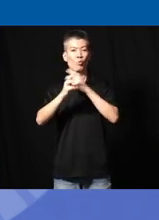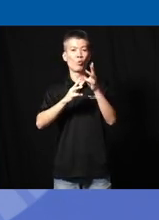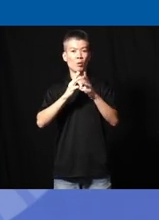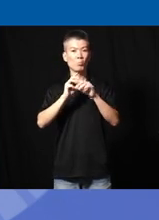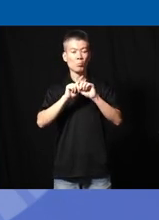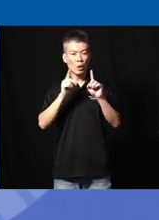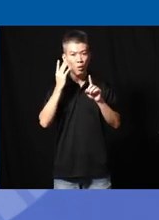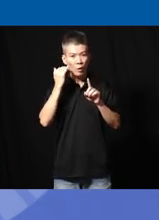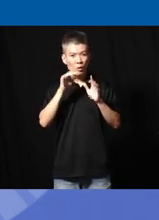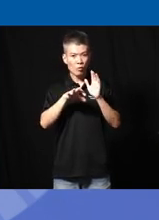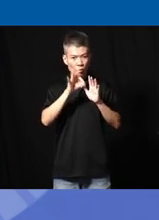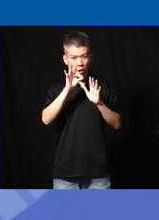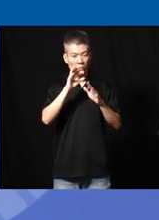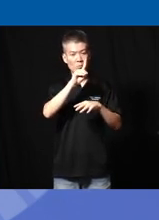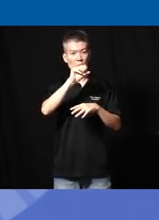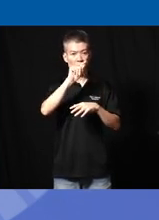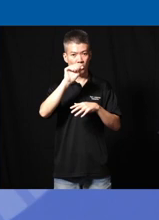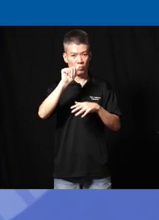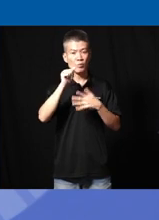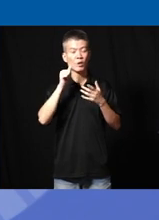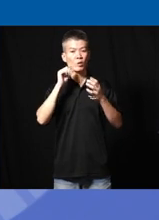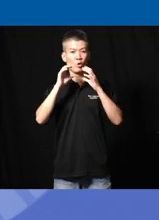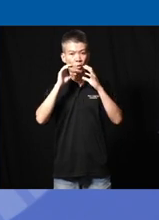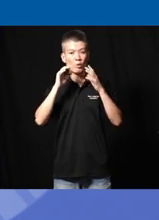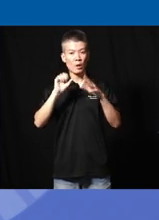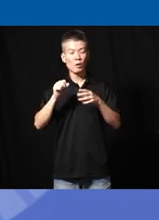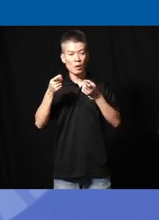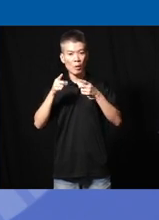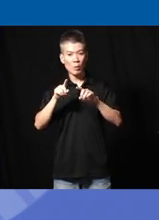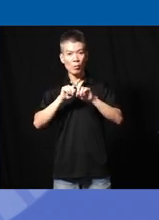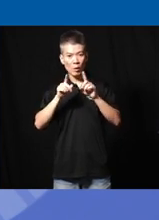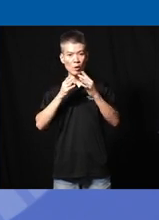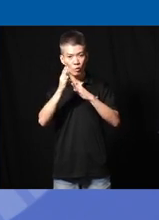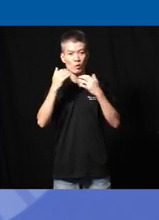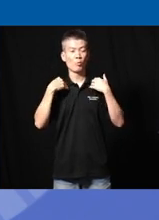but what I've been finding in my data is that communication can happen but through the body